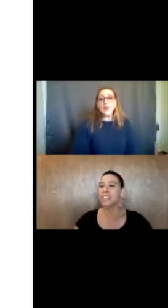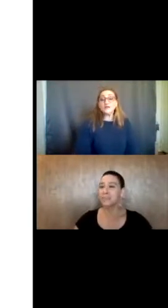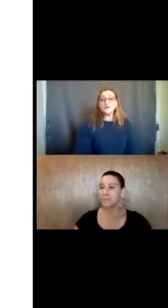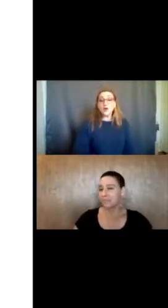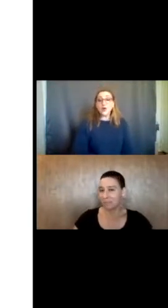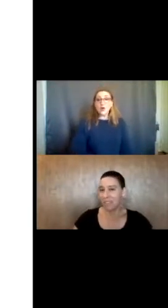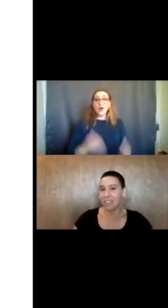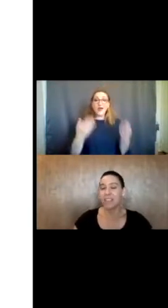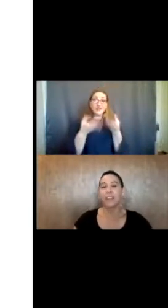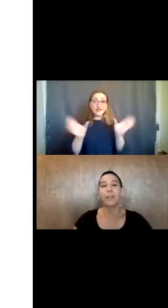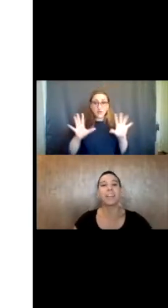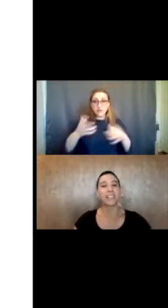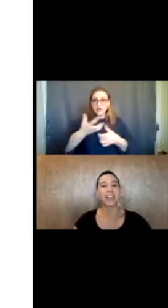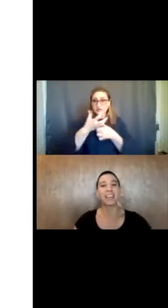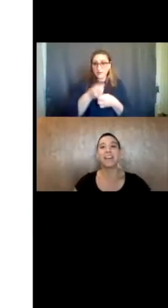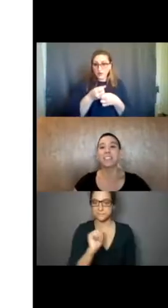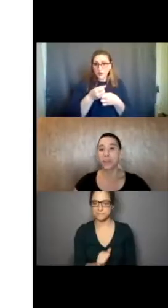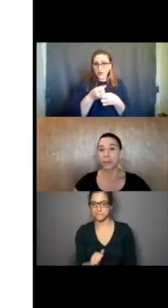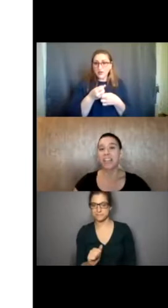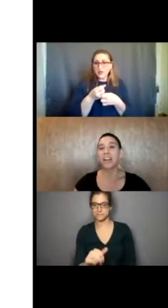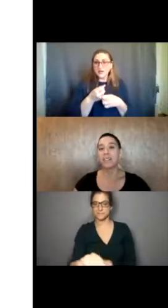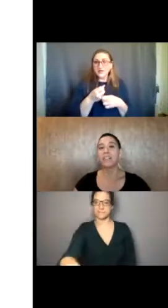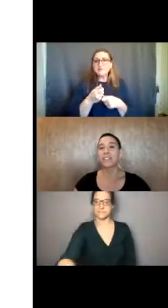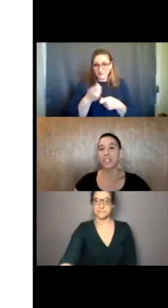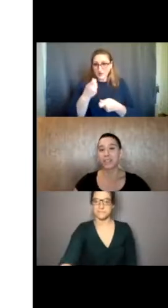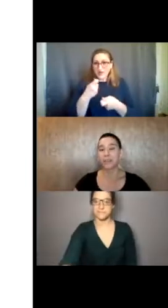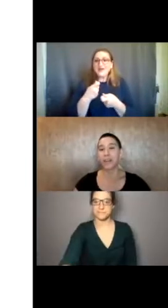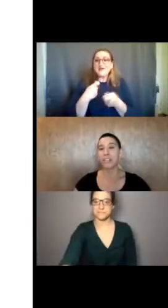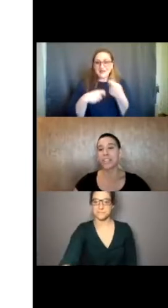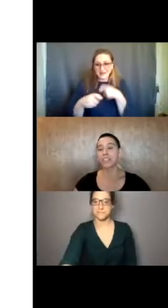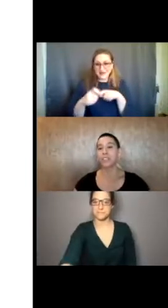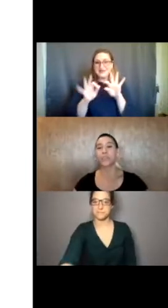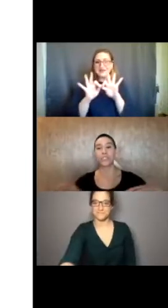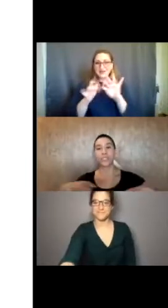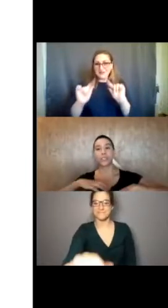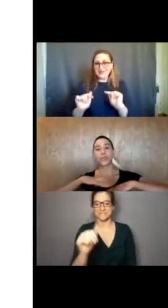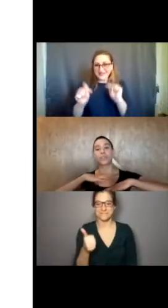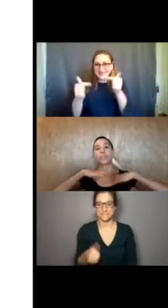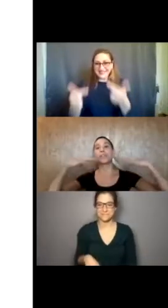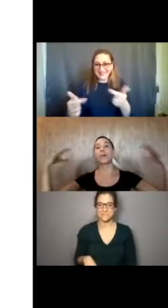. The general summary page is, as the title might indicate, a summary of the standard recommendations, which